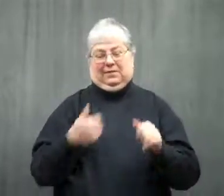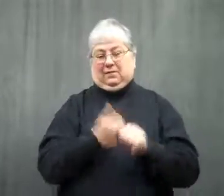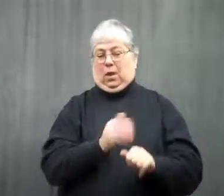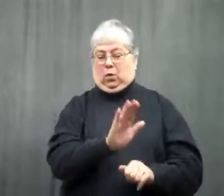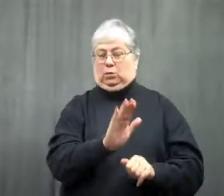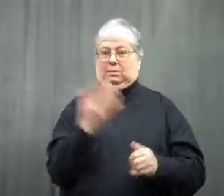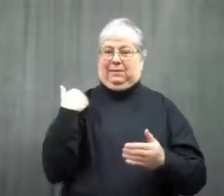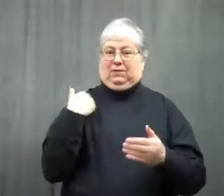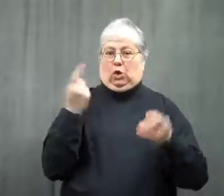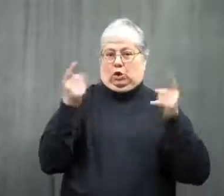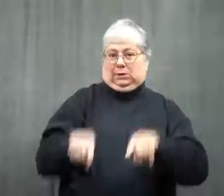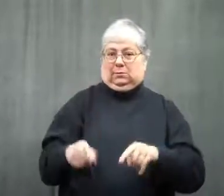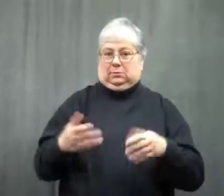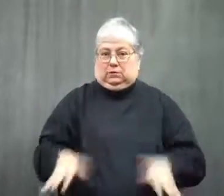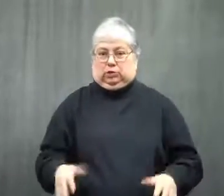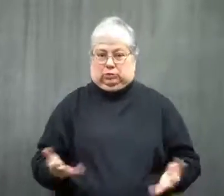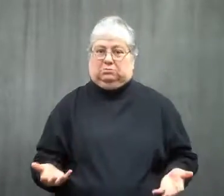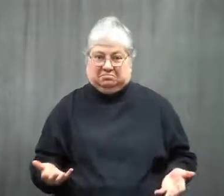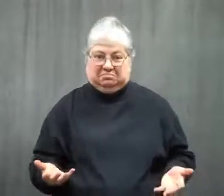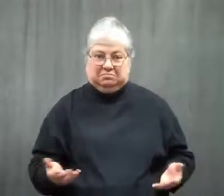It's according to what you agreed to with the company.